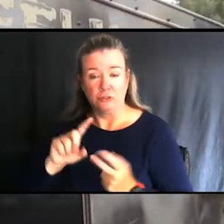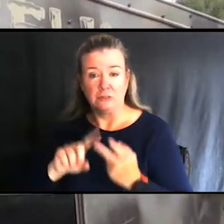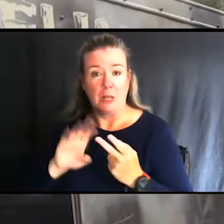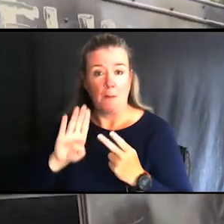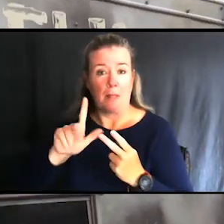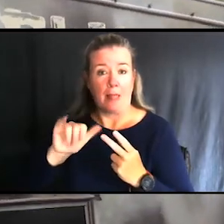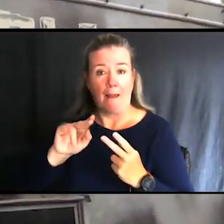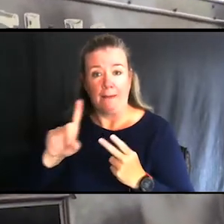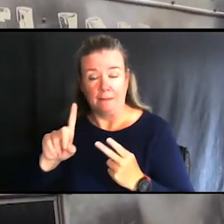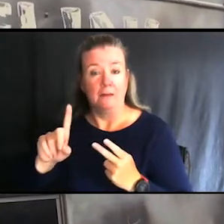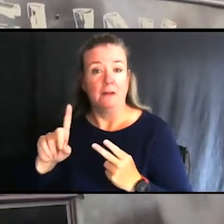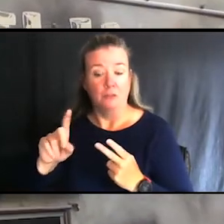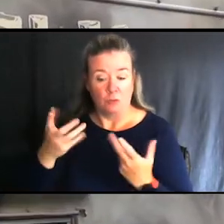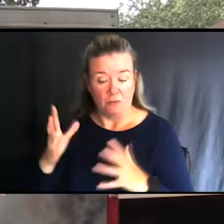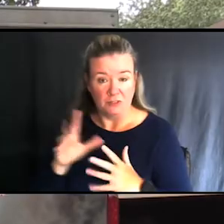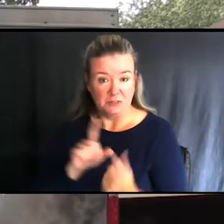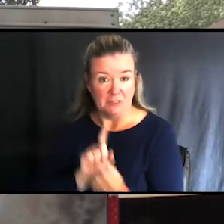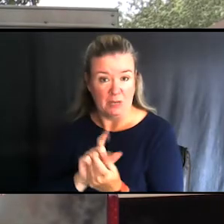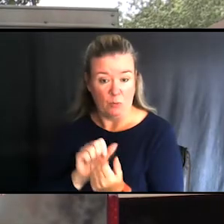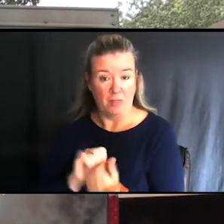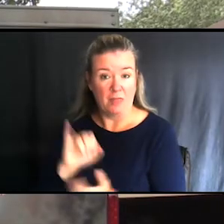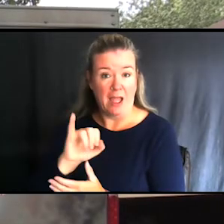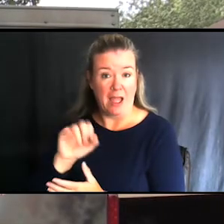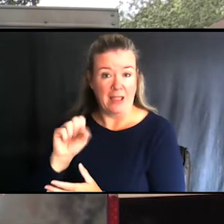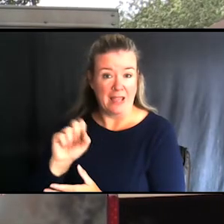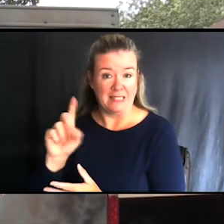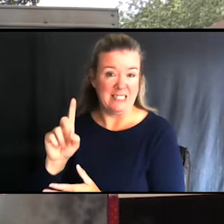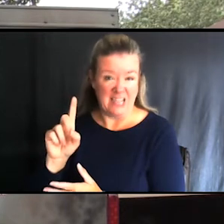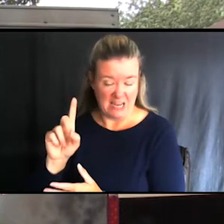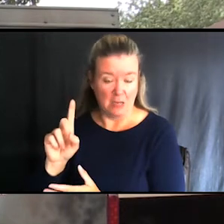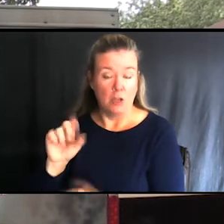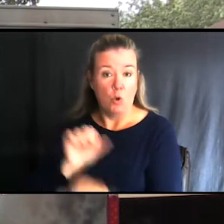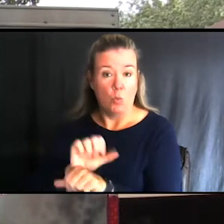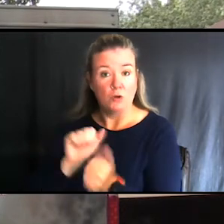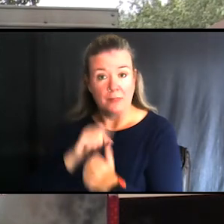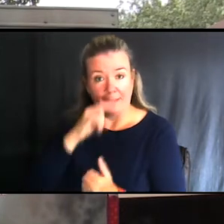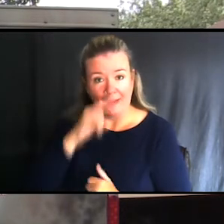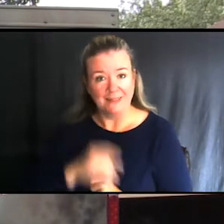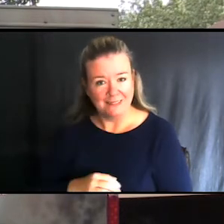We actually got together with the intermediate school district and worked with the kids and